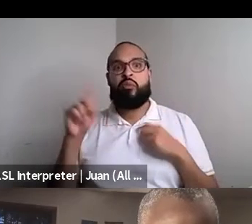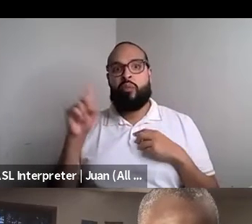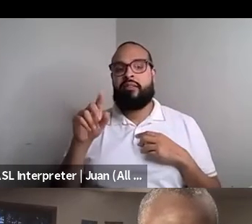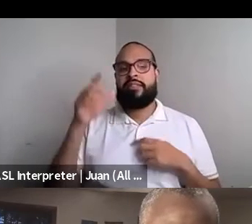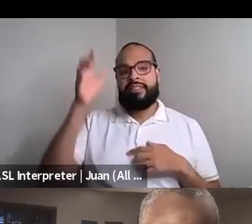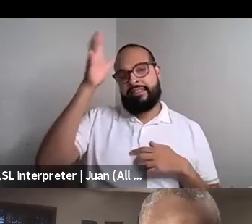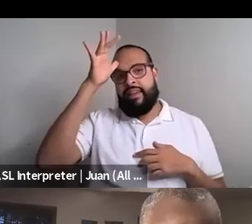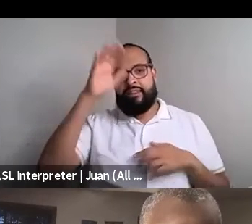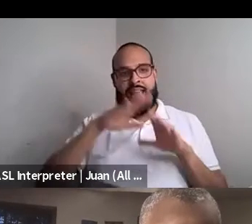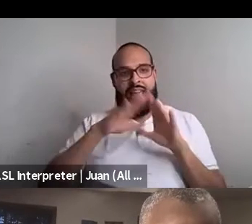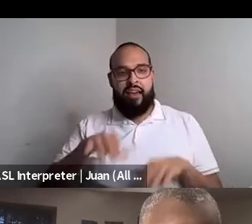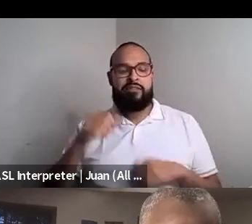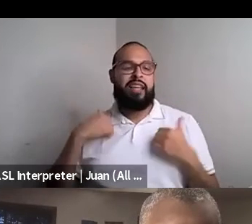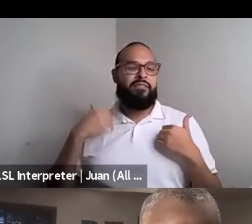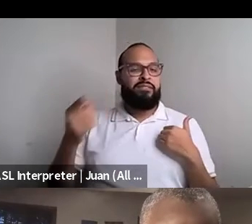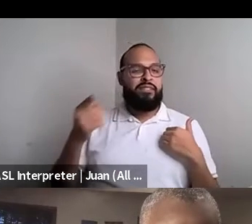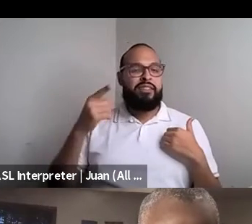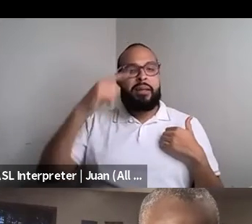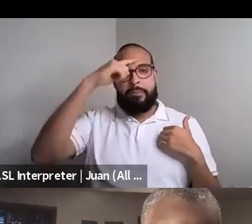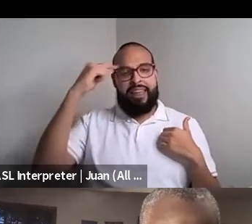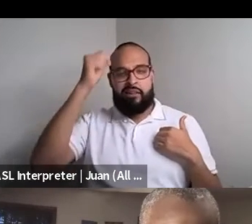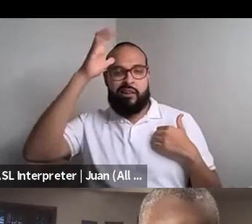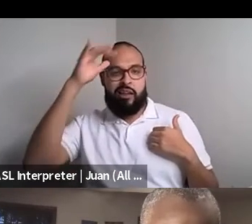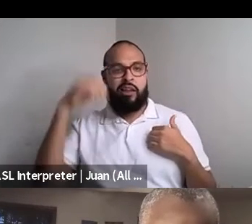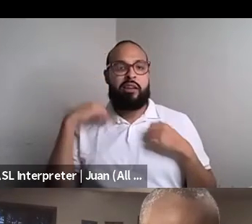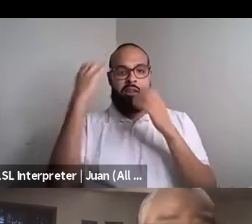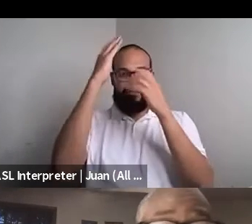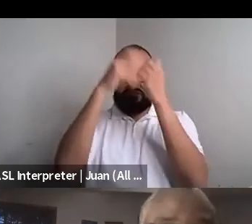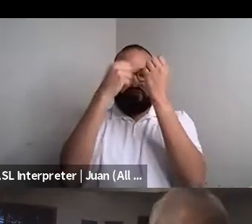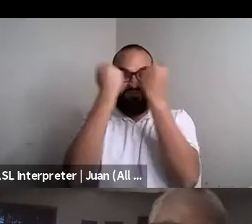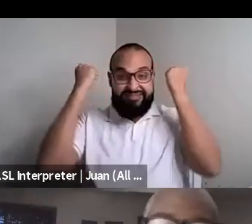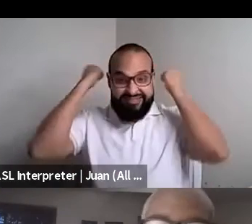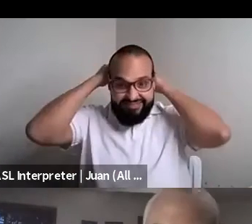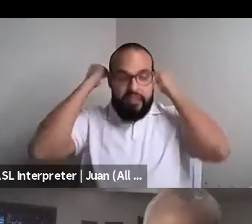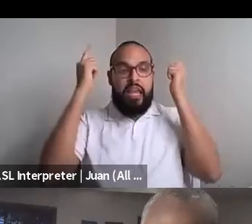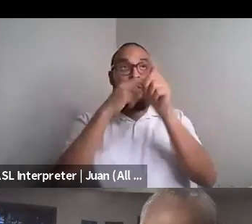Brontez Purnell: He had like blindfolded me and like tied me to like this like swing, swing is what you call it.